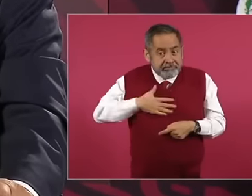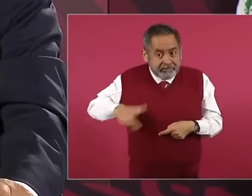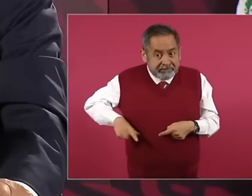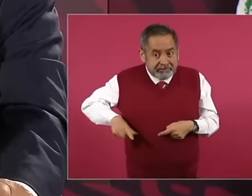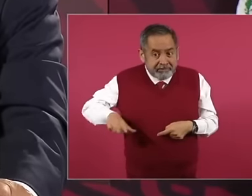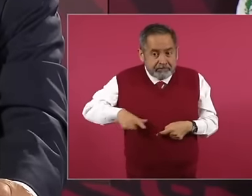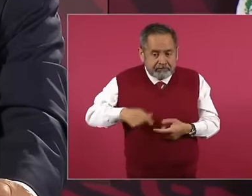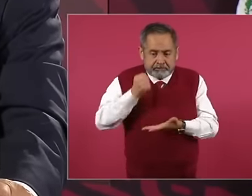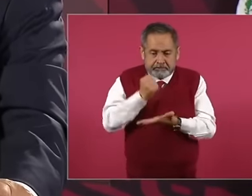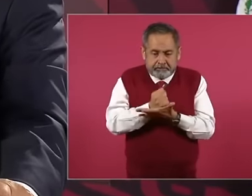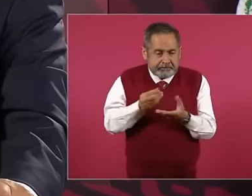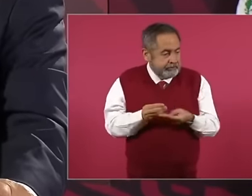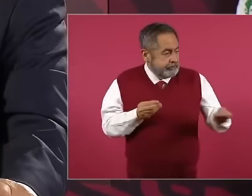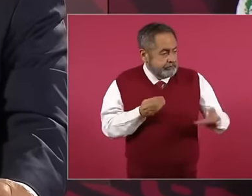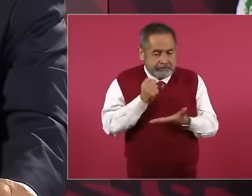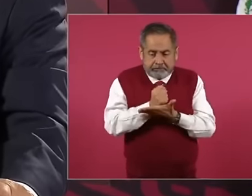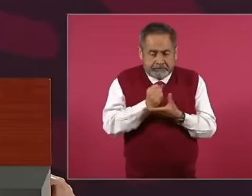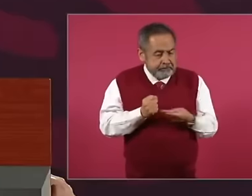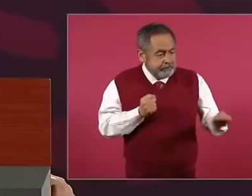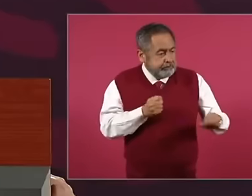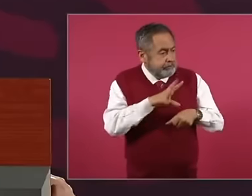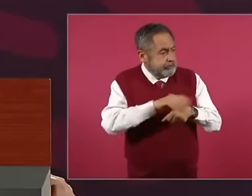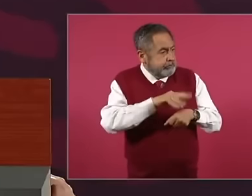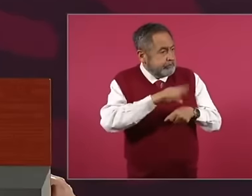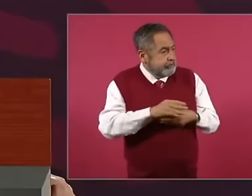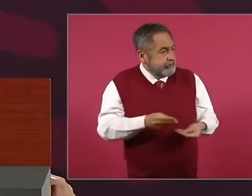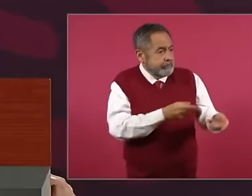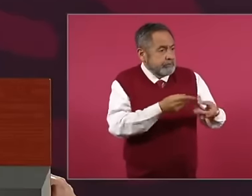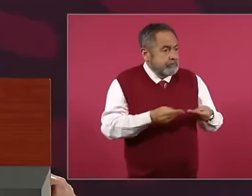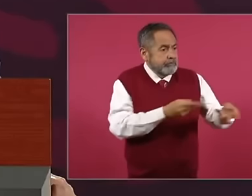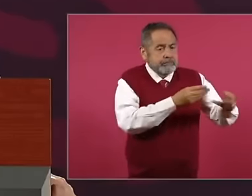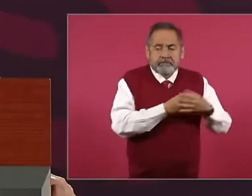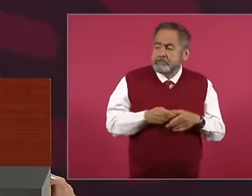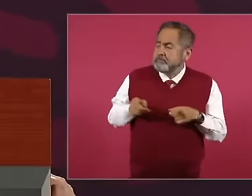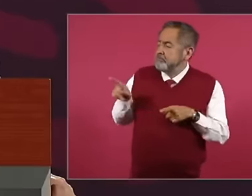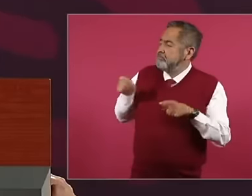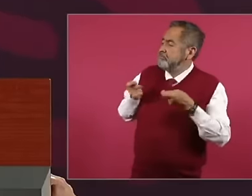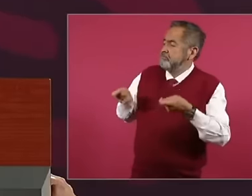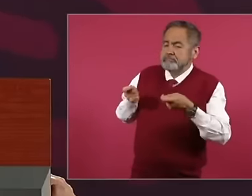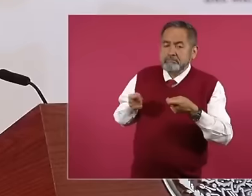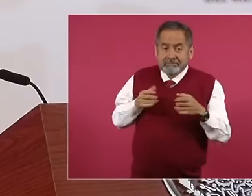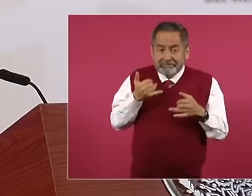they didn't care about the people But also, not only did they not care, they humiliated the people